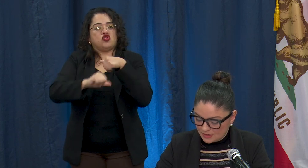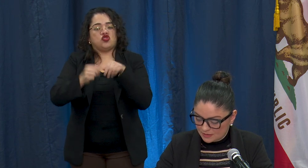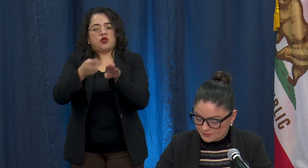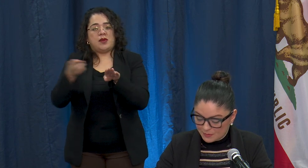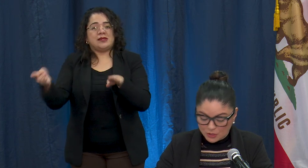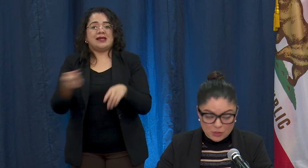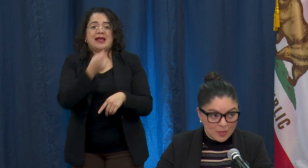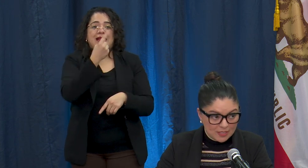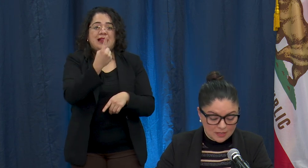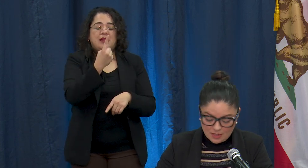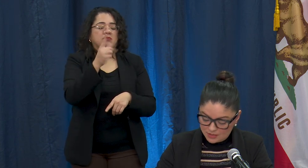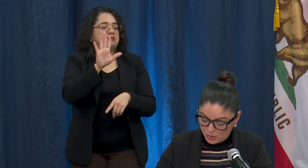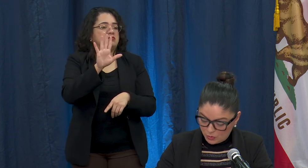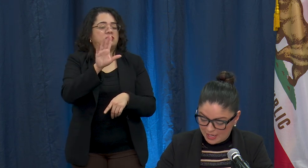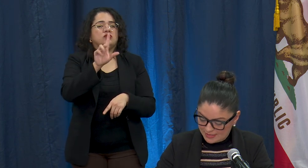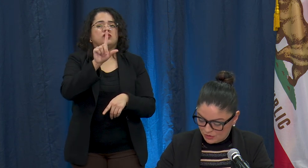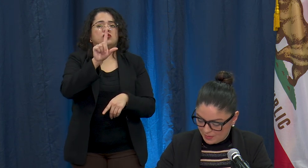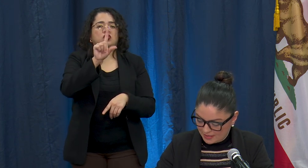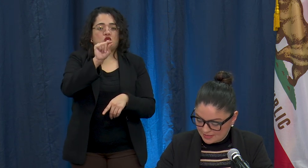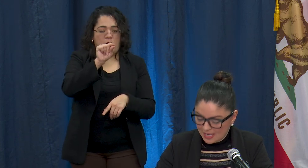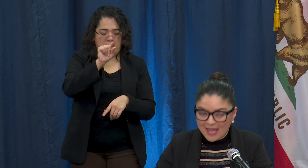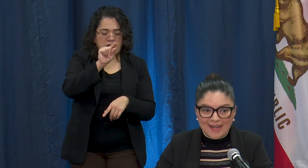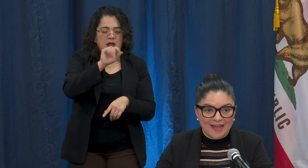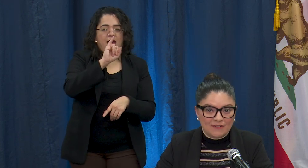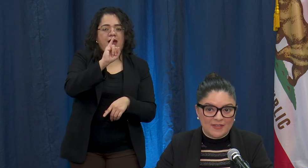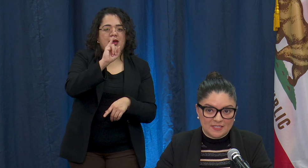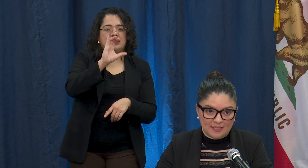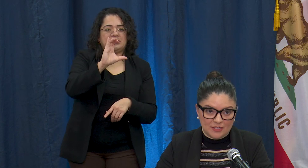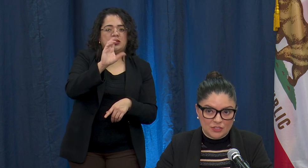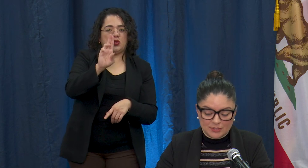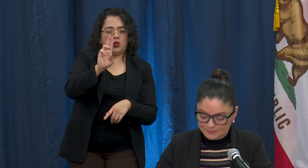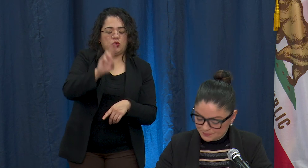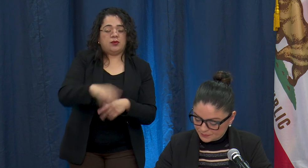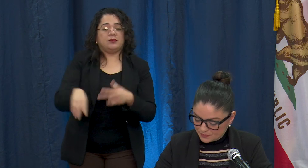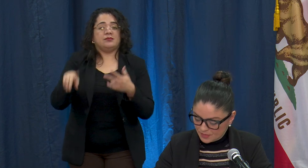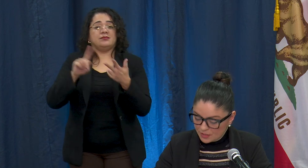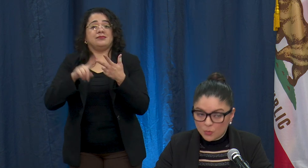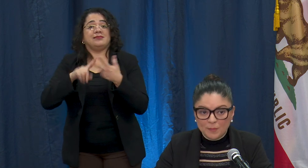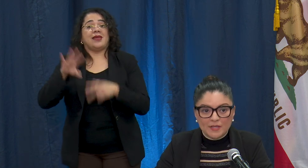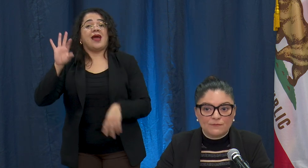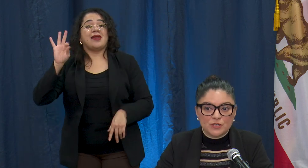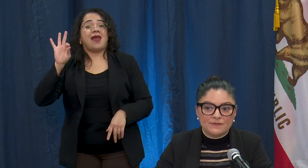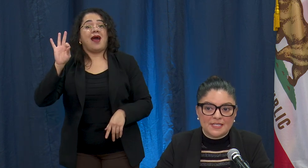I'm sorry 20 total ICU beds, and 9 ventilators. There will be a first phase